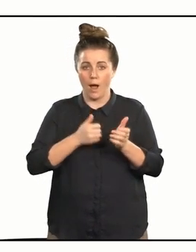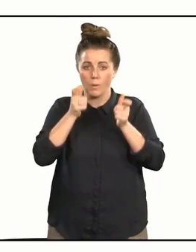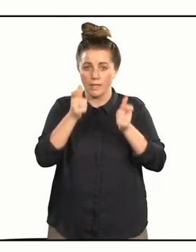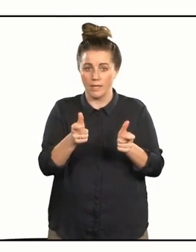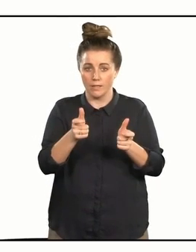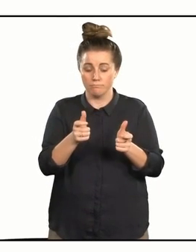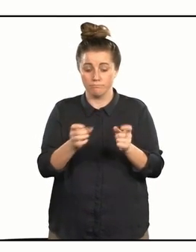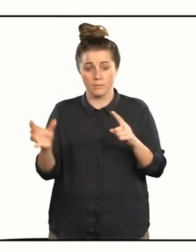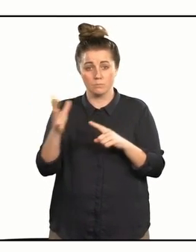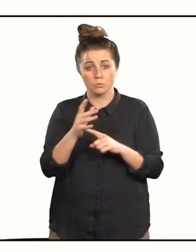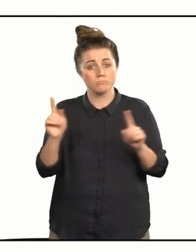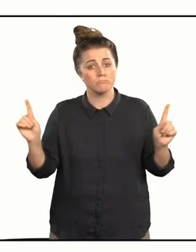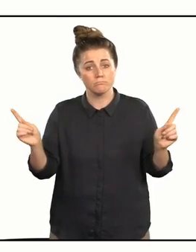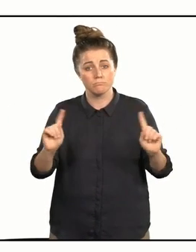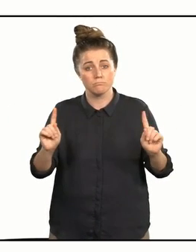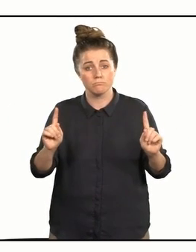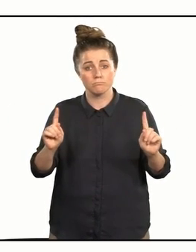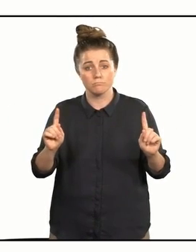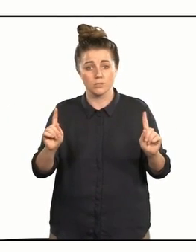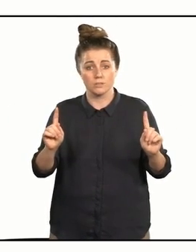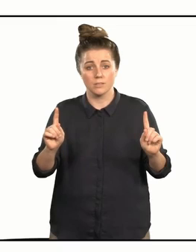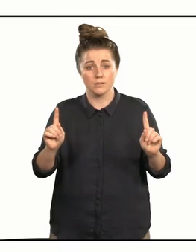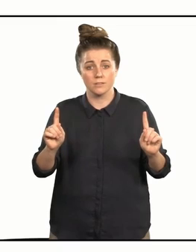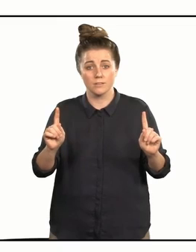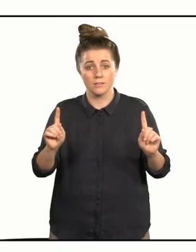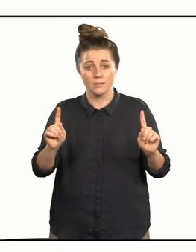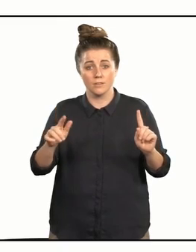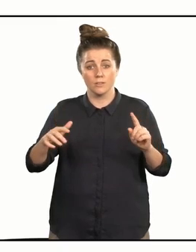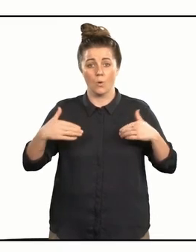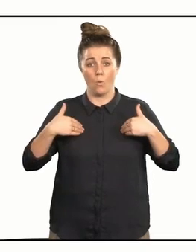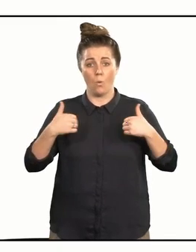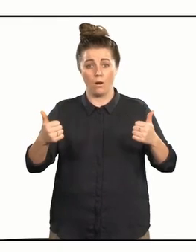A key theme is kotahi ano te kaupapa ko te oranga o te iwi.